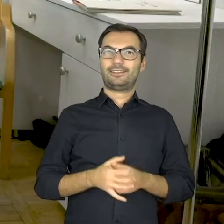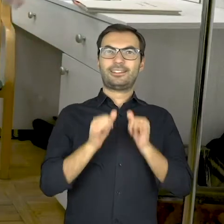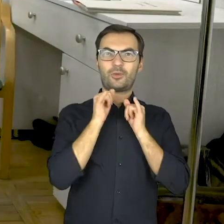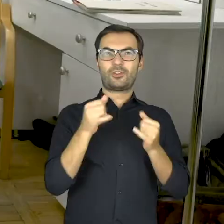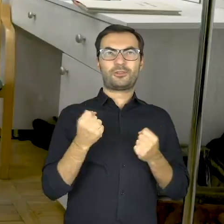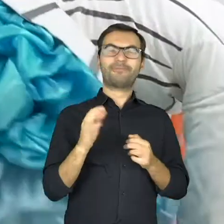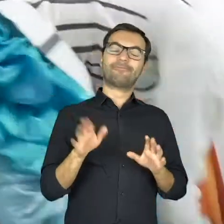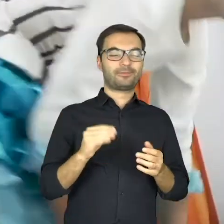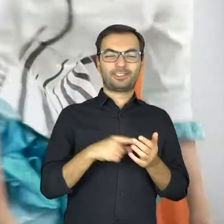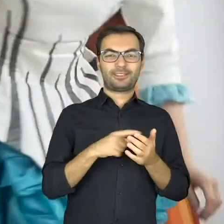Too loud?